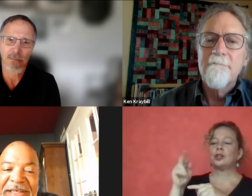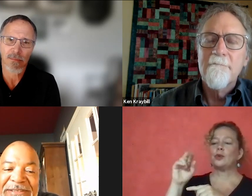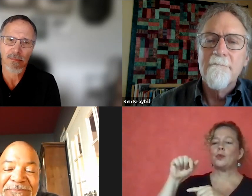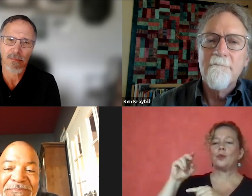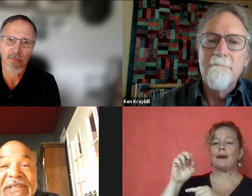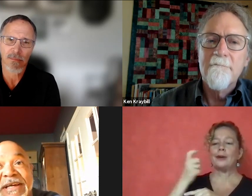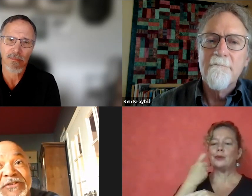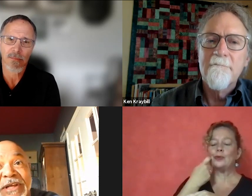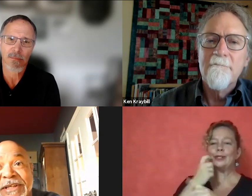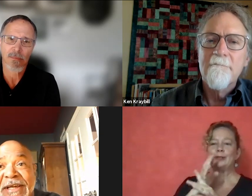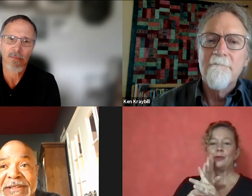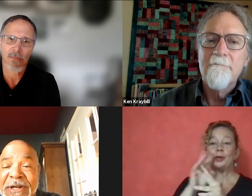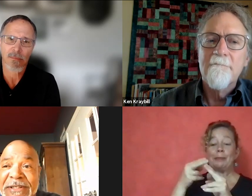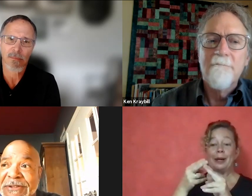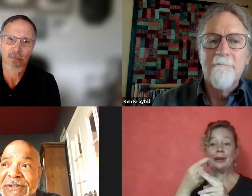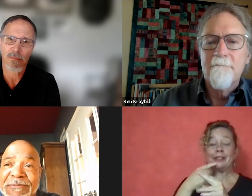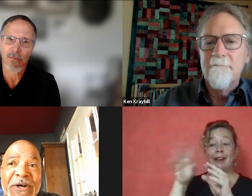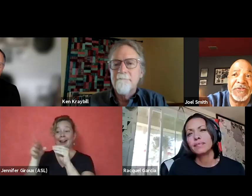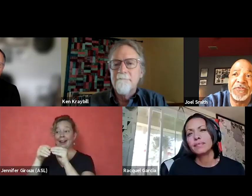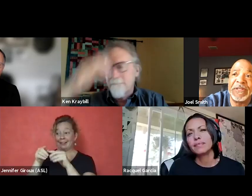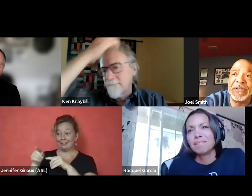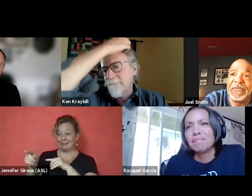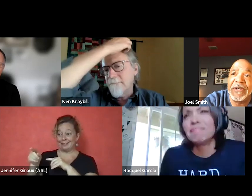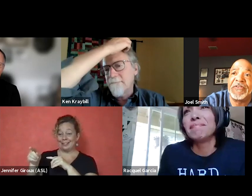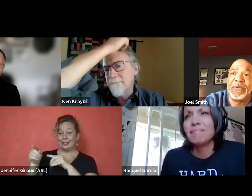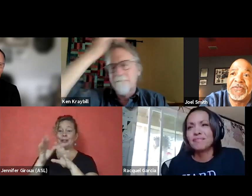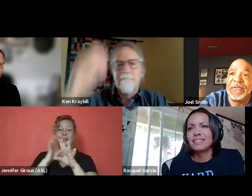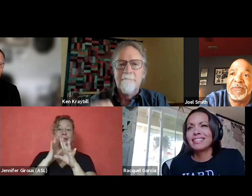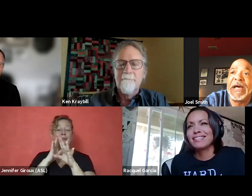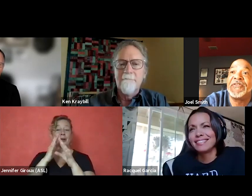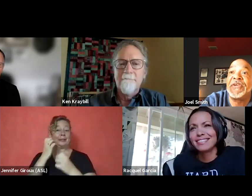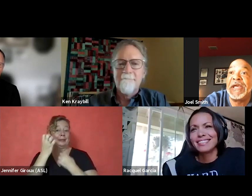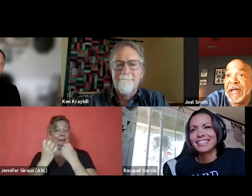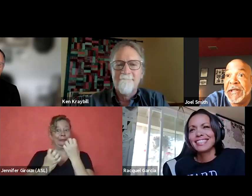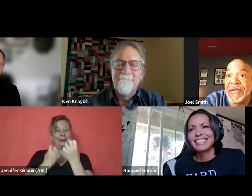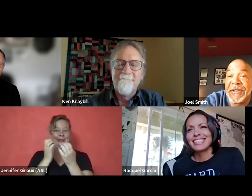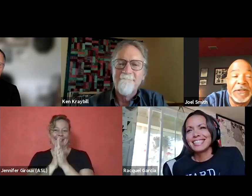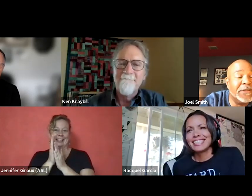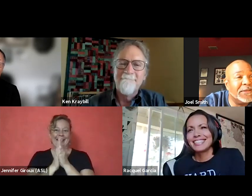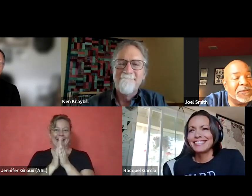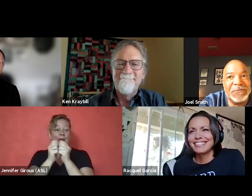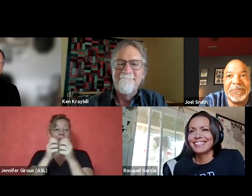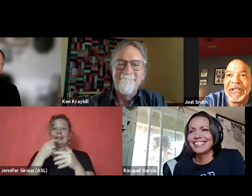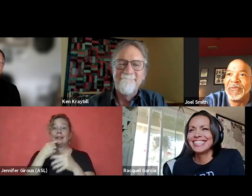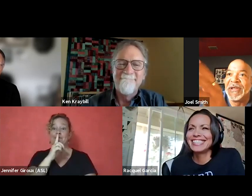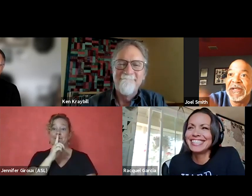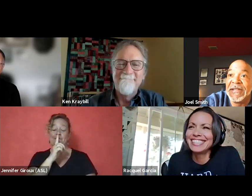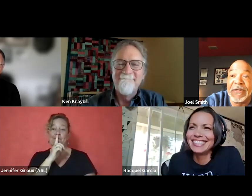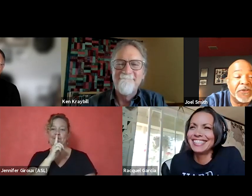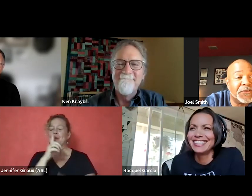and I'd also like to add that Racquel can also speak very expressively without saying anything. But anyway, I digress.